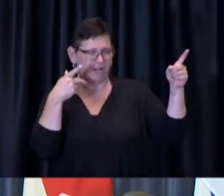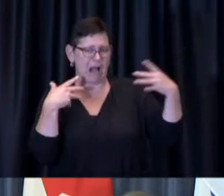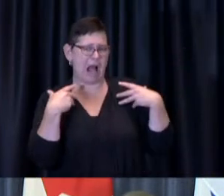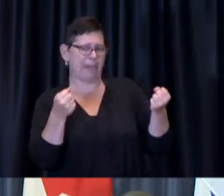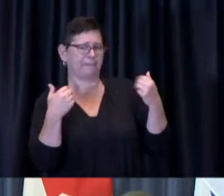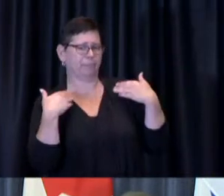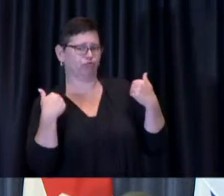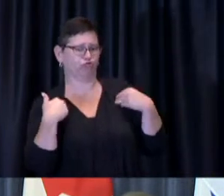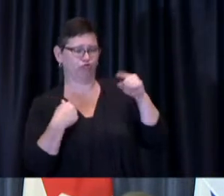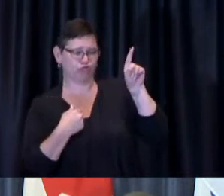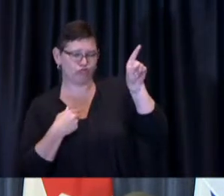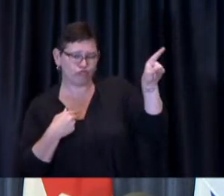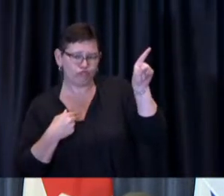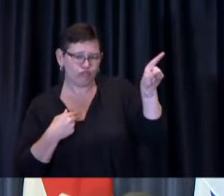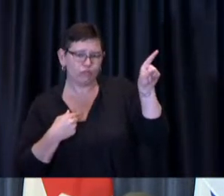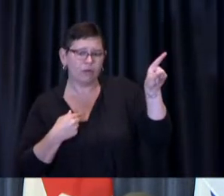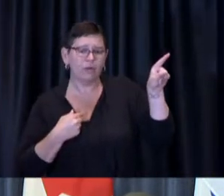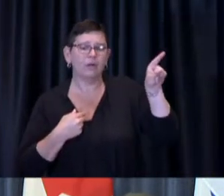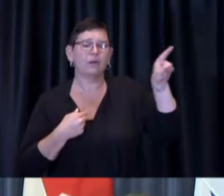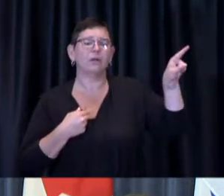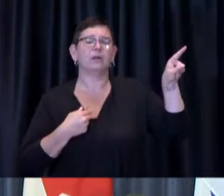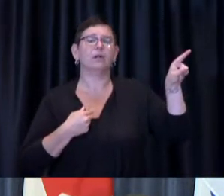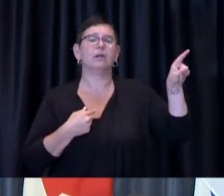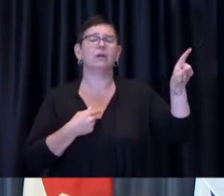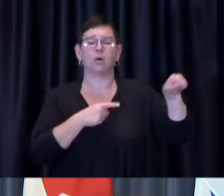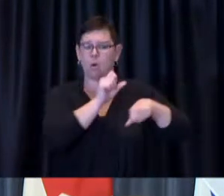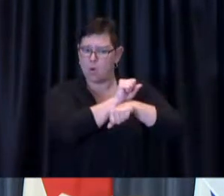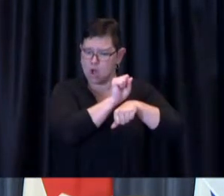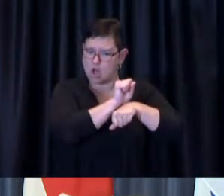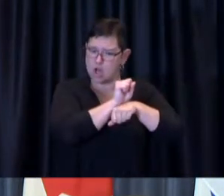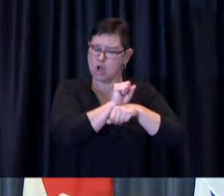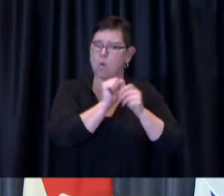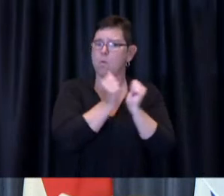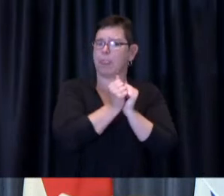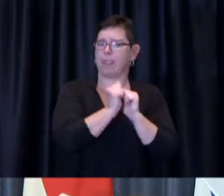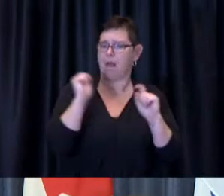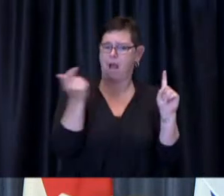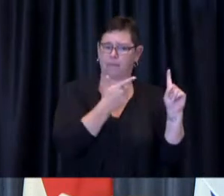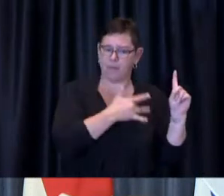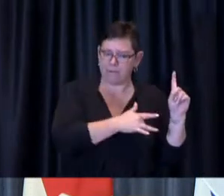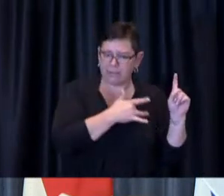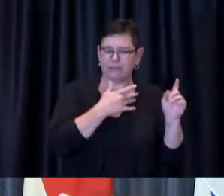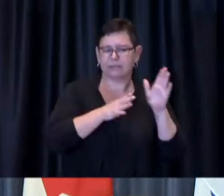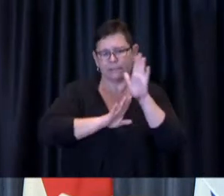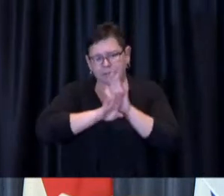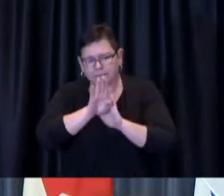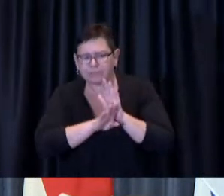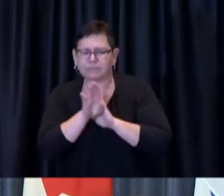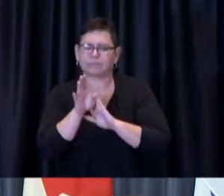the feds are working with all the provinces to produce a immunization record for anybody who